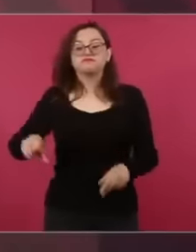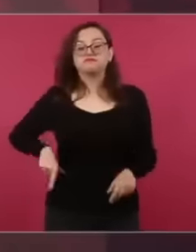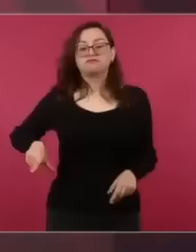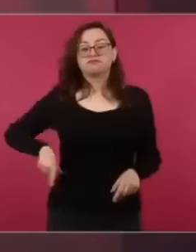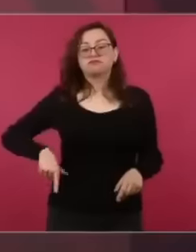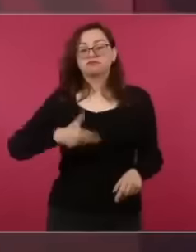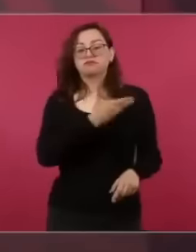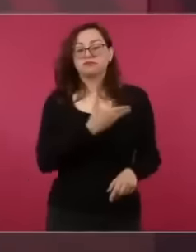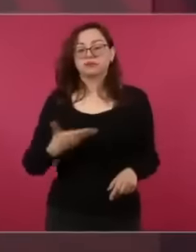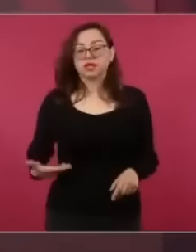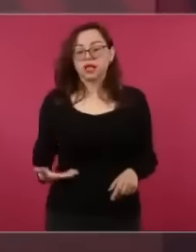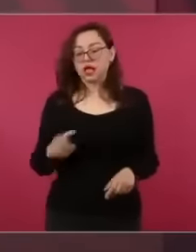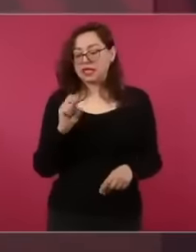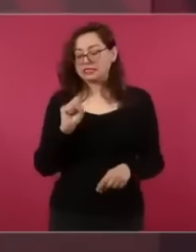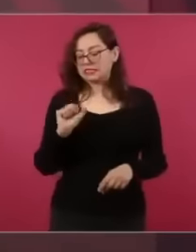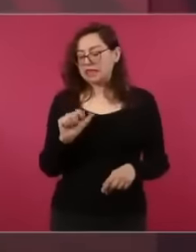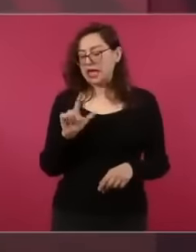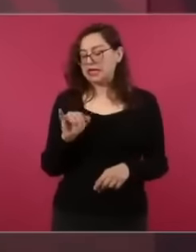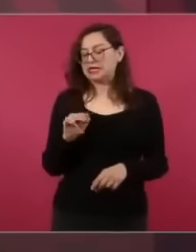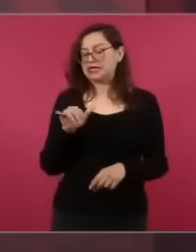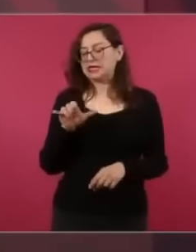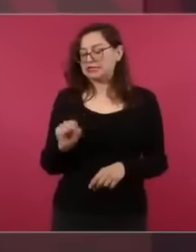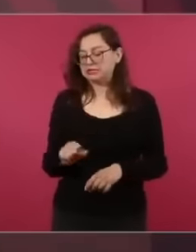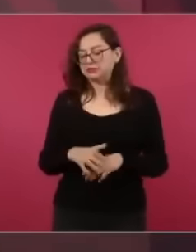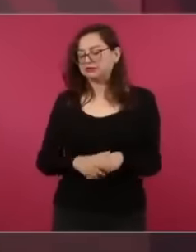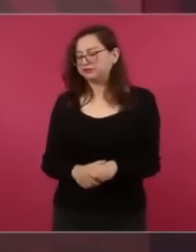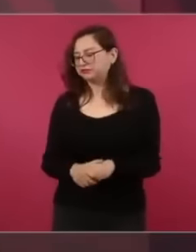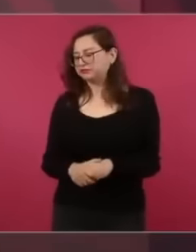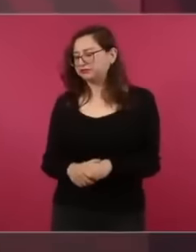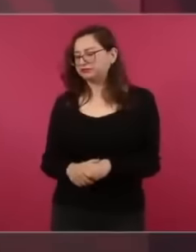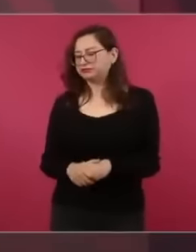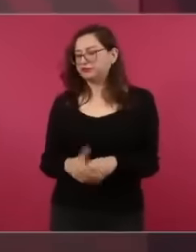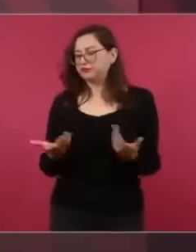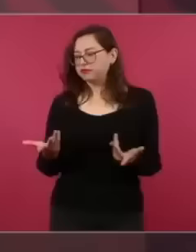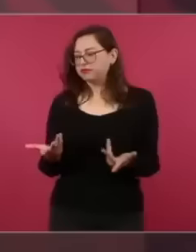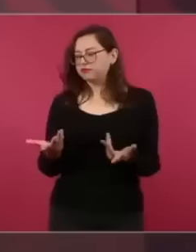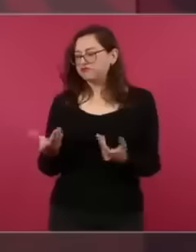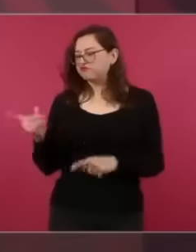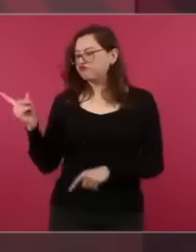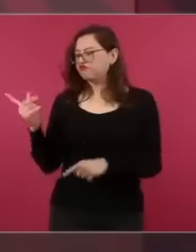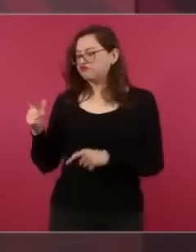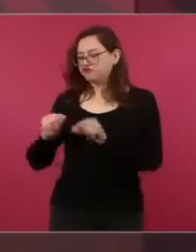privatization policy began. We agree with